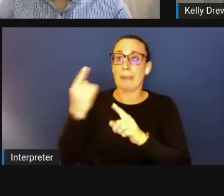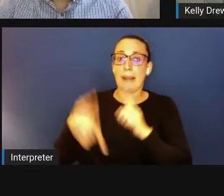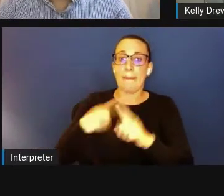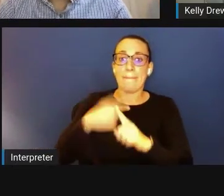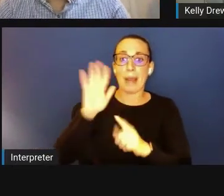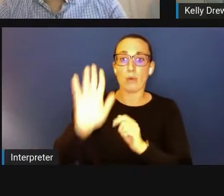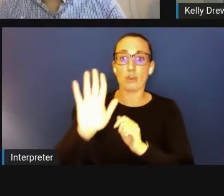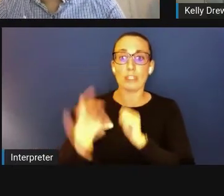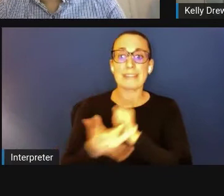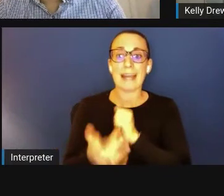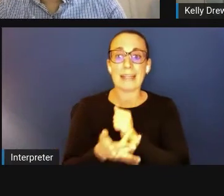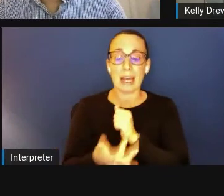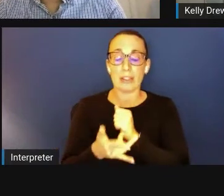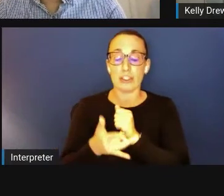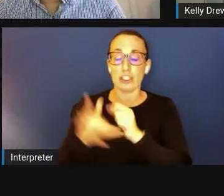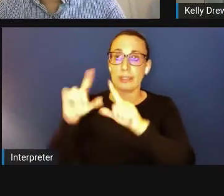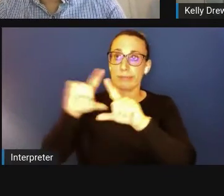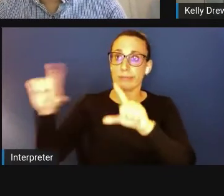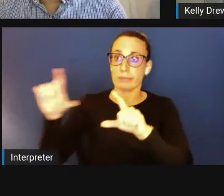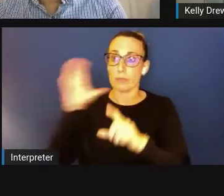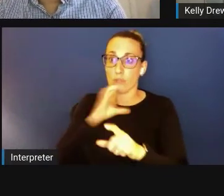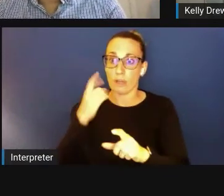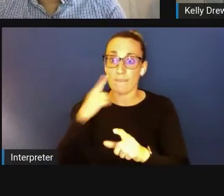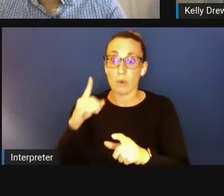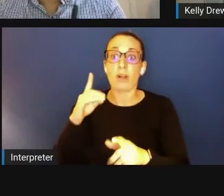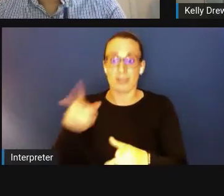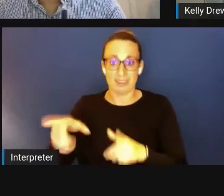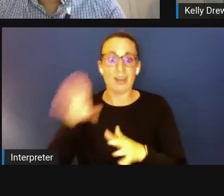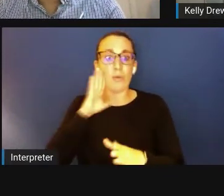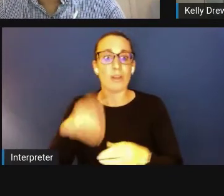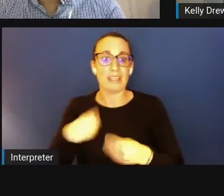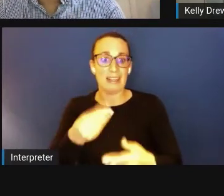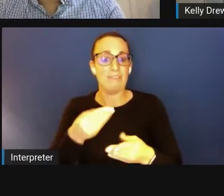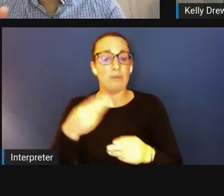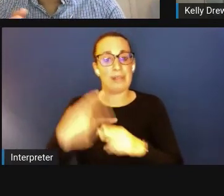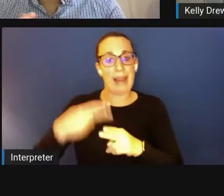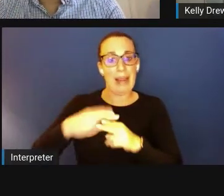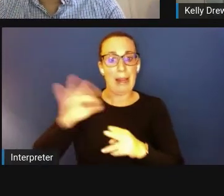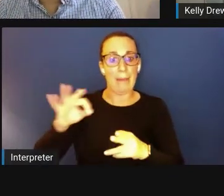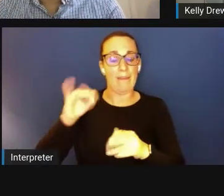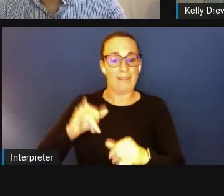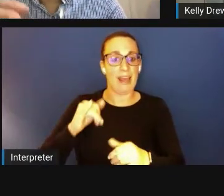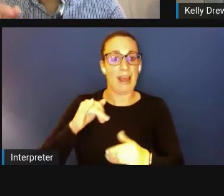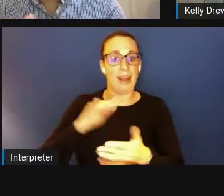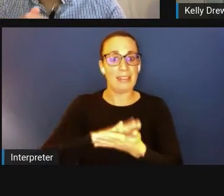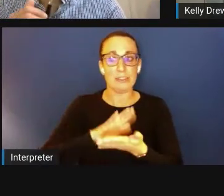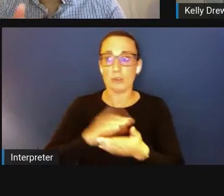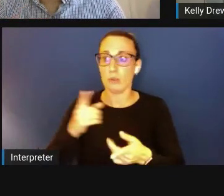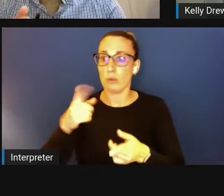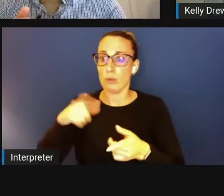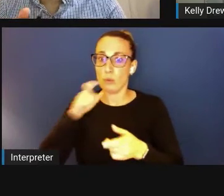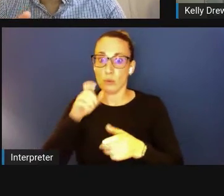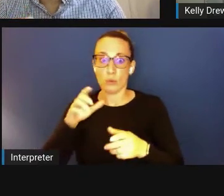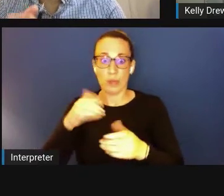one, it will give you the institute that is funding research in that space. It will also give you other projects that are similar to that project.